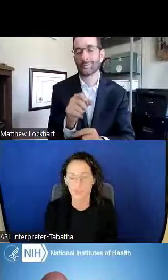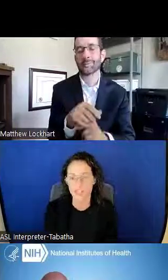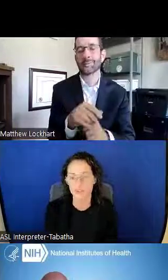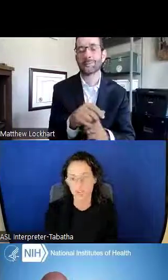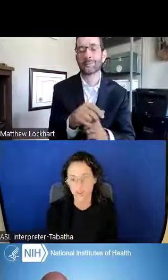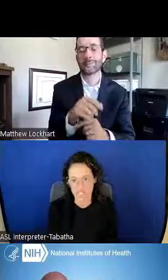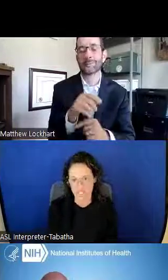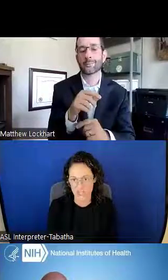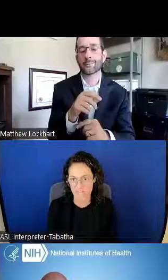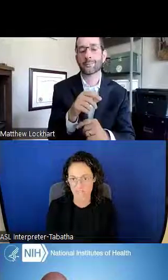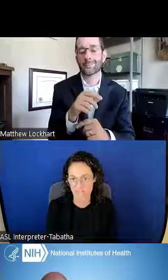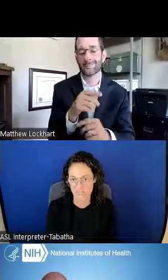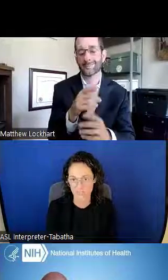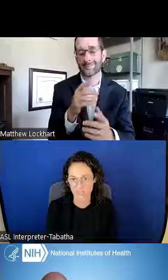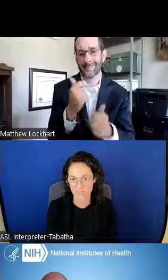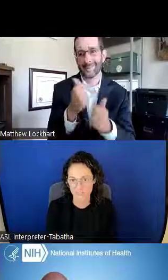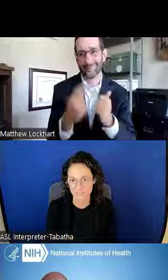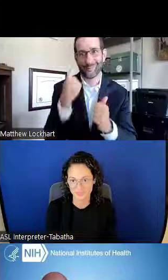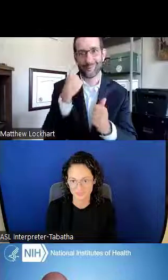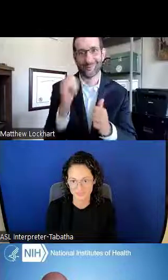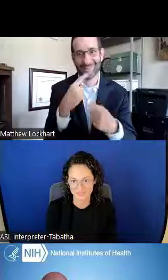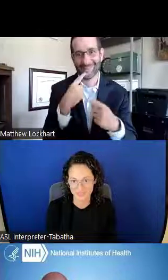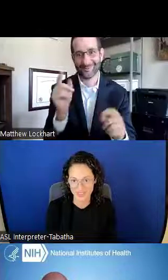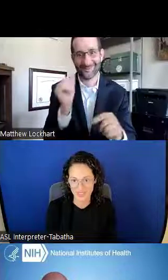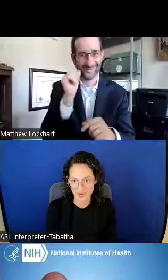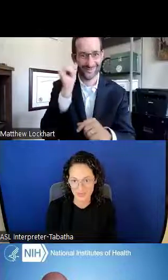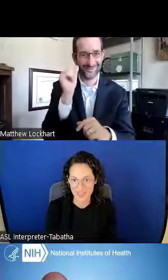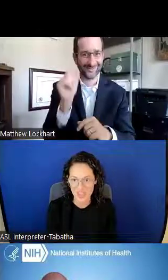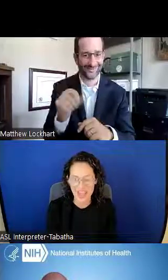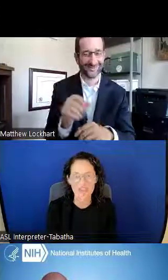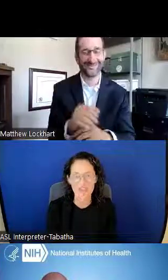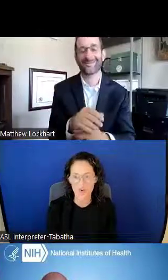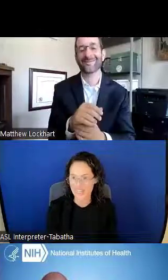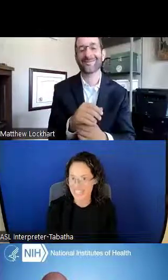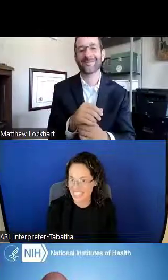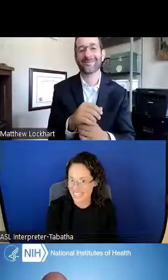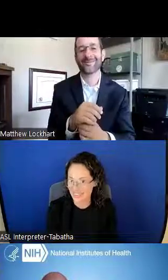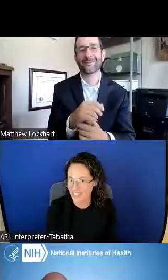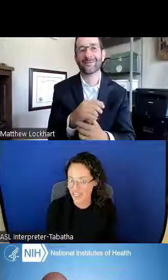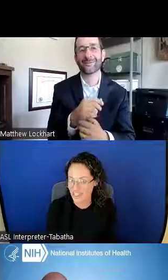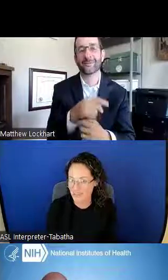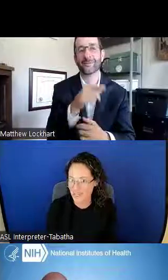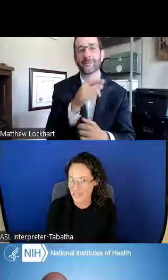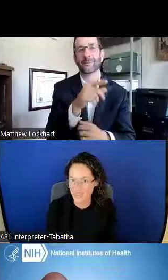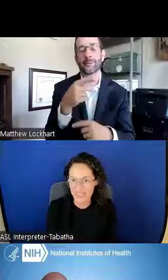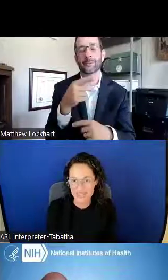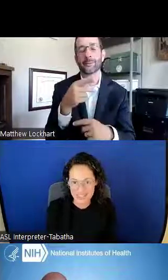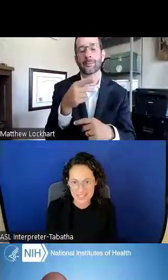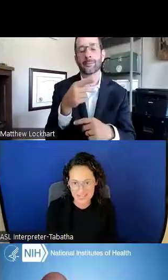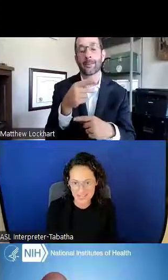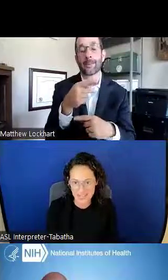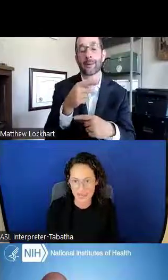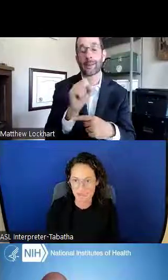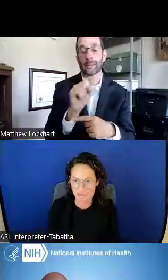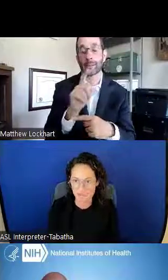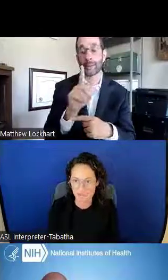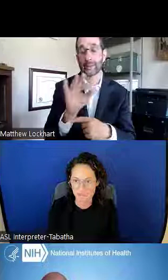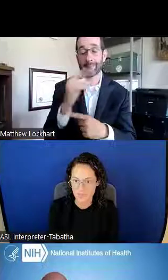Matthew Lockhart: That's a great question. So everyone did hear the announcement yesterday. That is exciting.